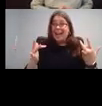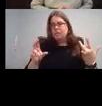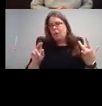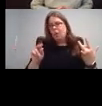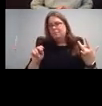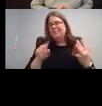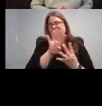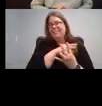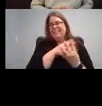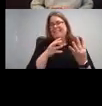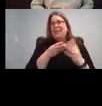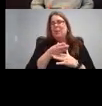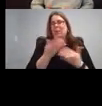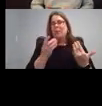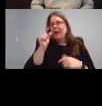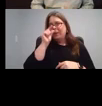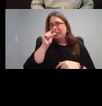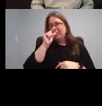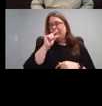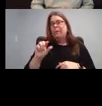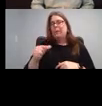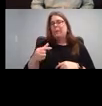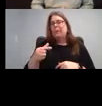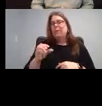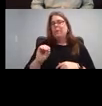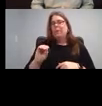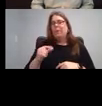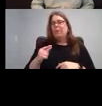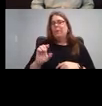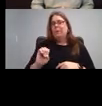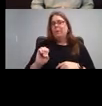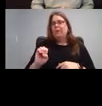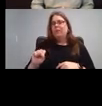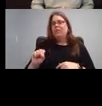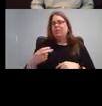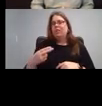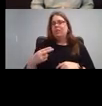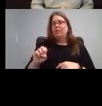So it's sort of like the Google online version of Microsoft Excel.